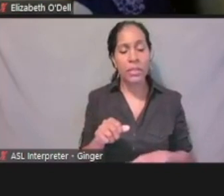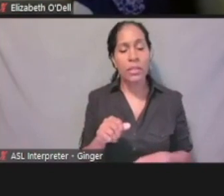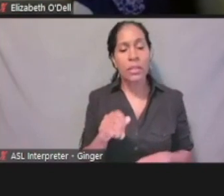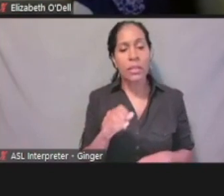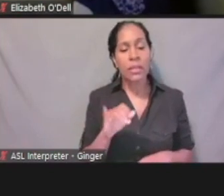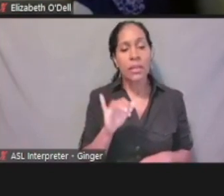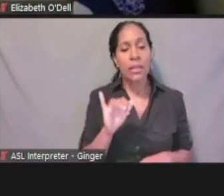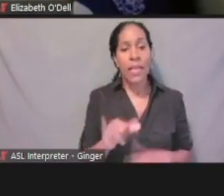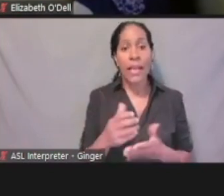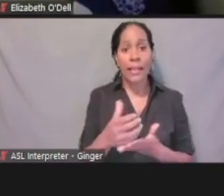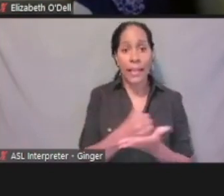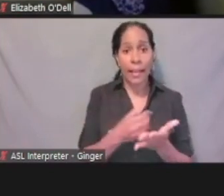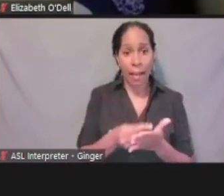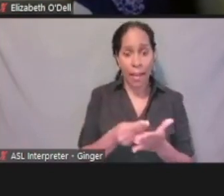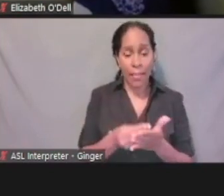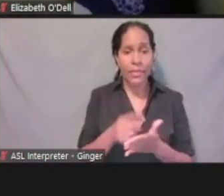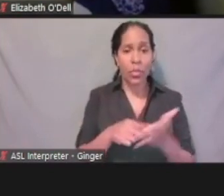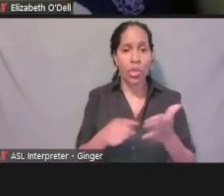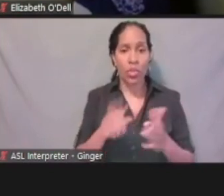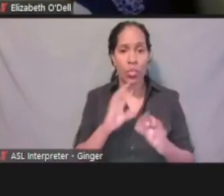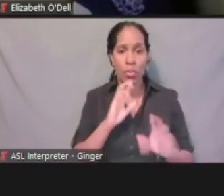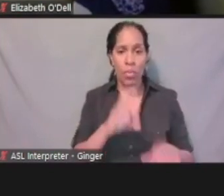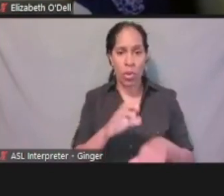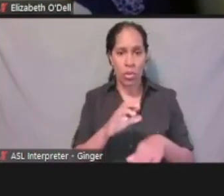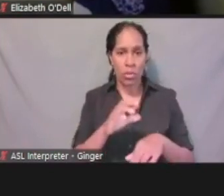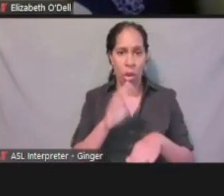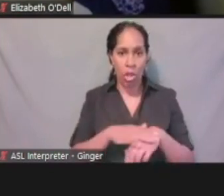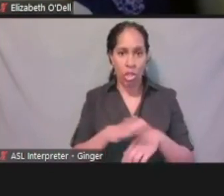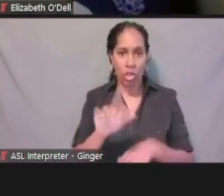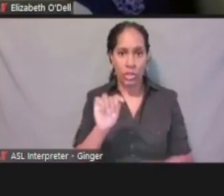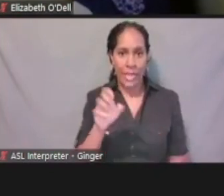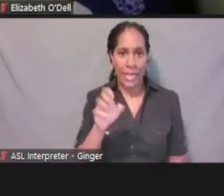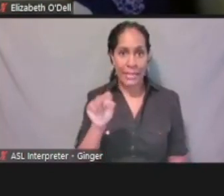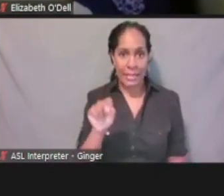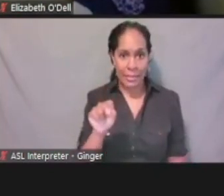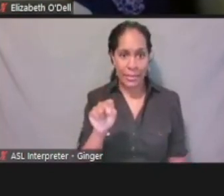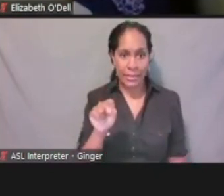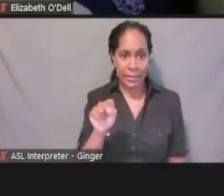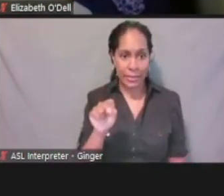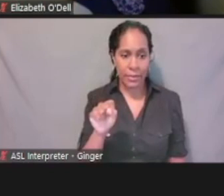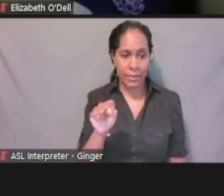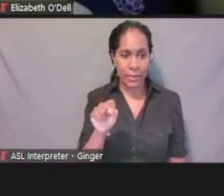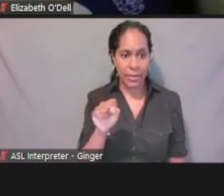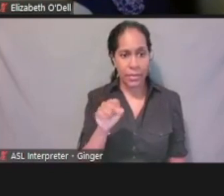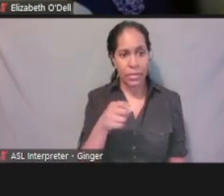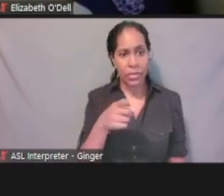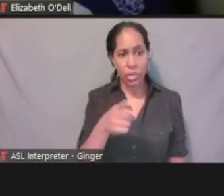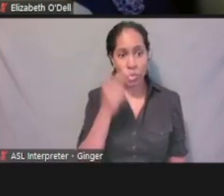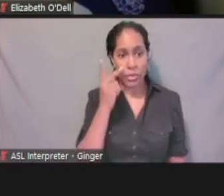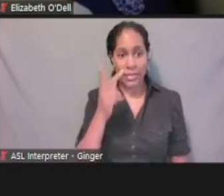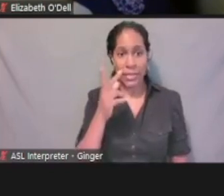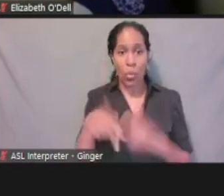that you would report on your tax form. So when you get in here and you see the type of income that there is,